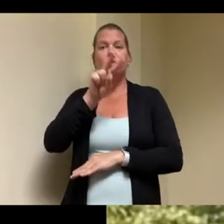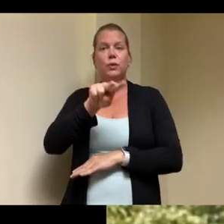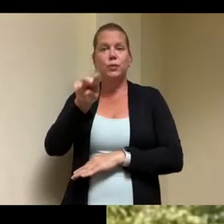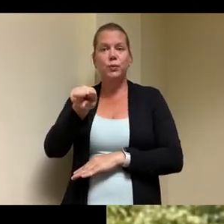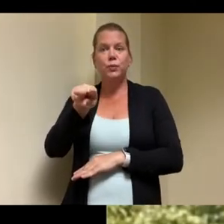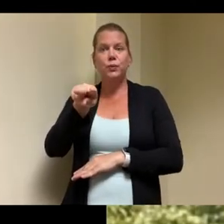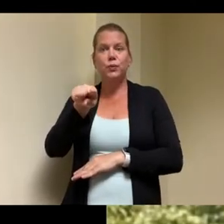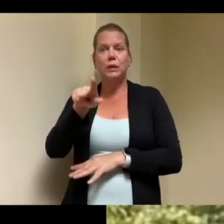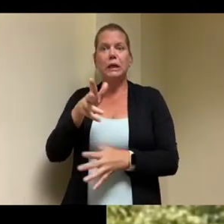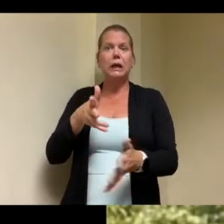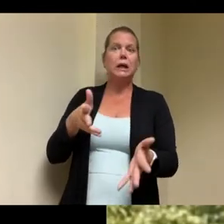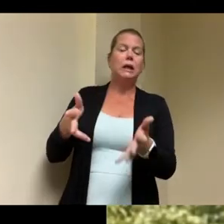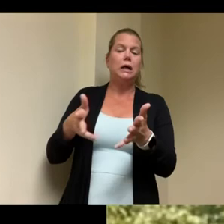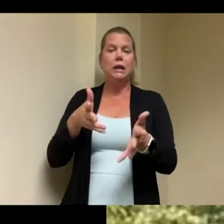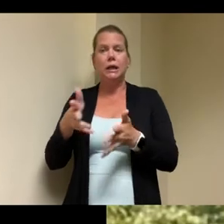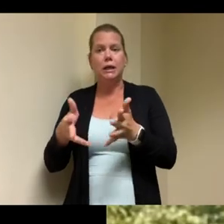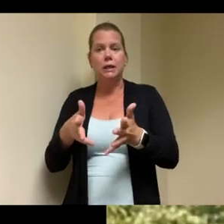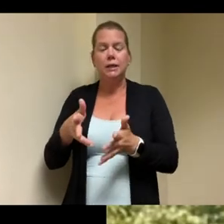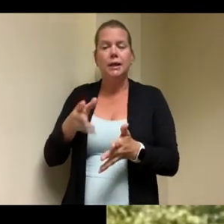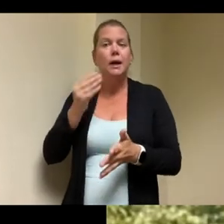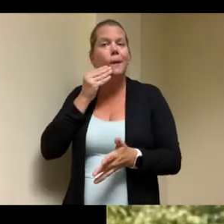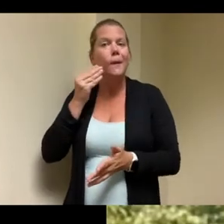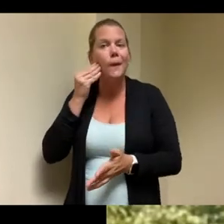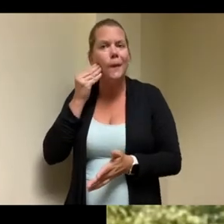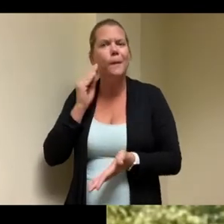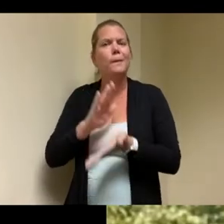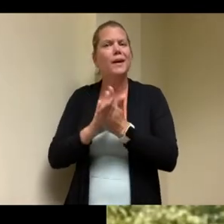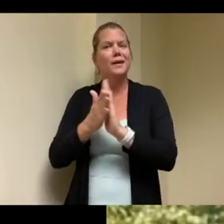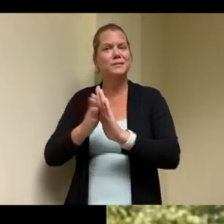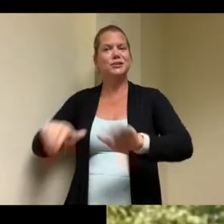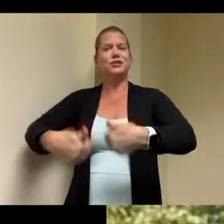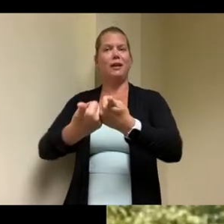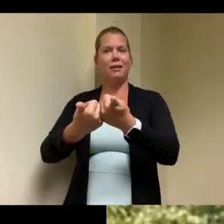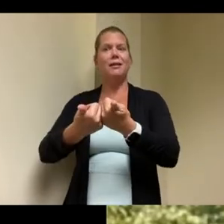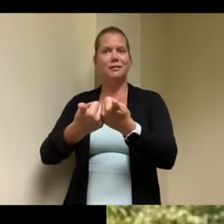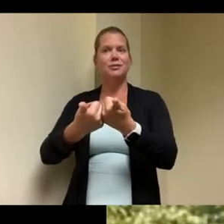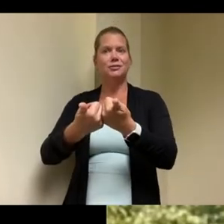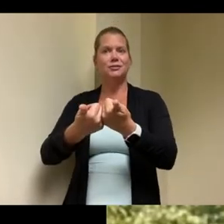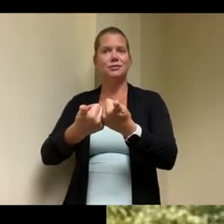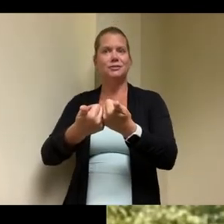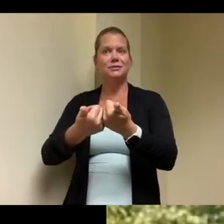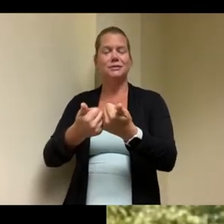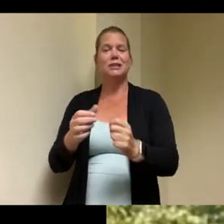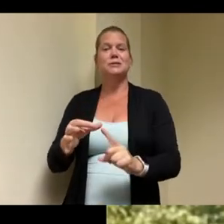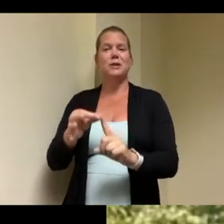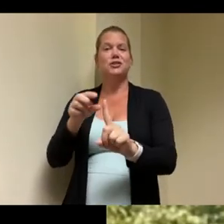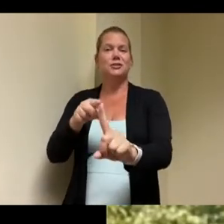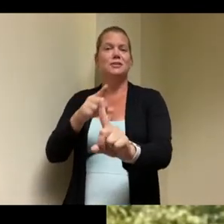home becomes a real challenge especially as they get older so having a facility like this that is